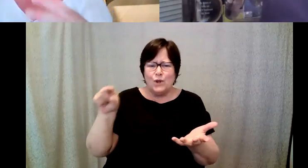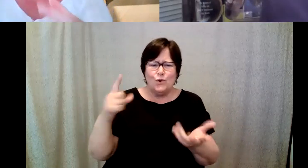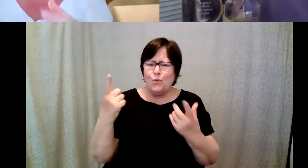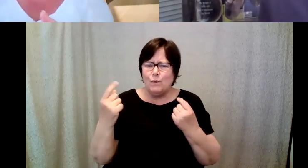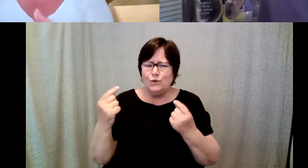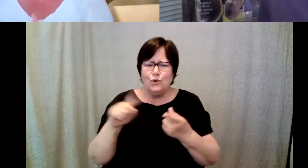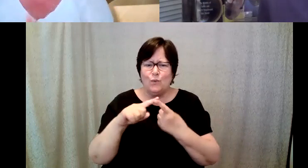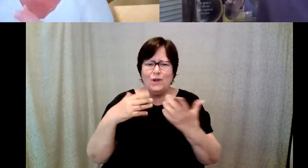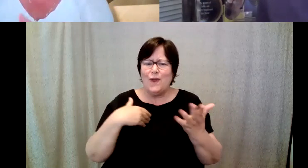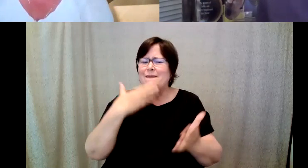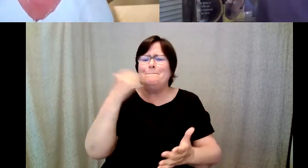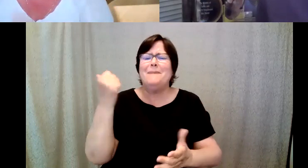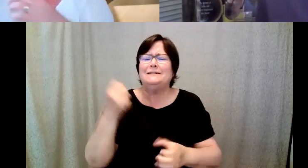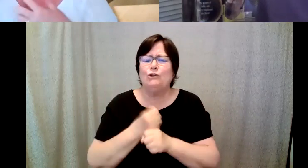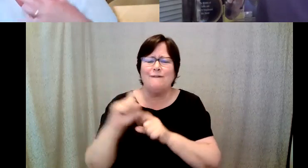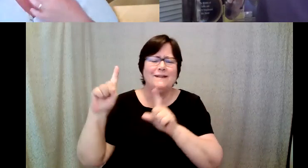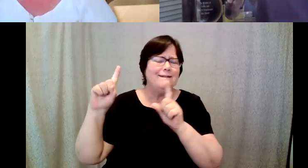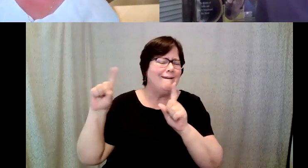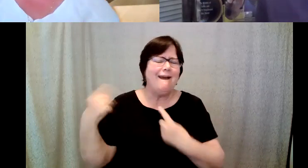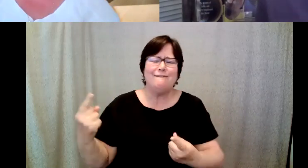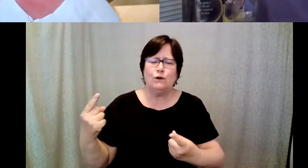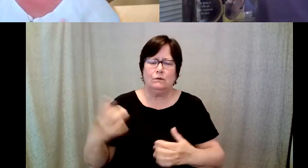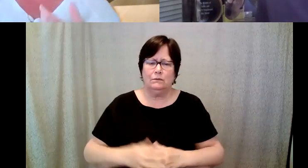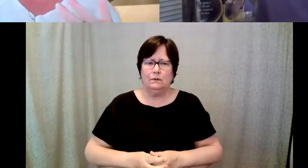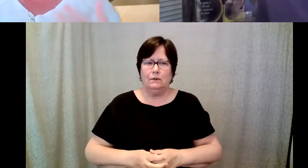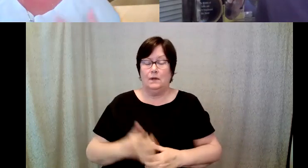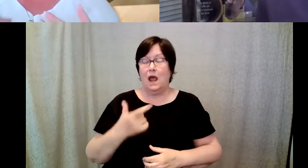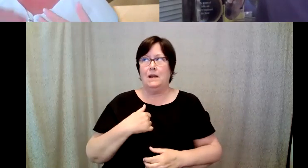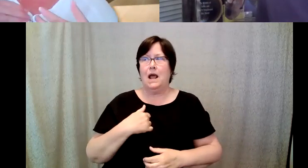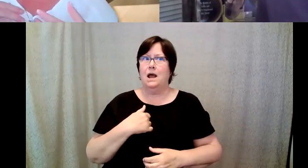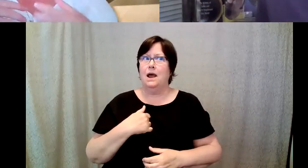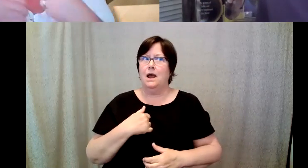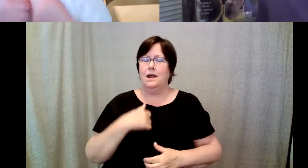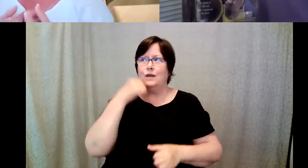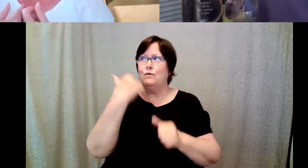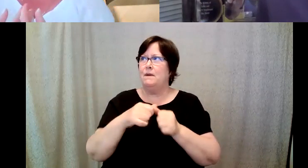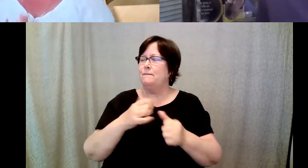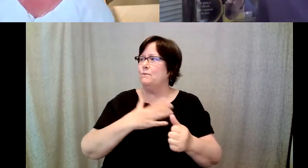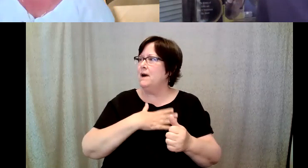best cup of coffee you've ever had in your life, I mean I can pinpoint mine was an Irish